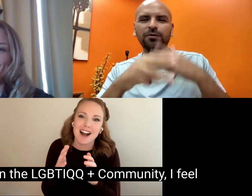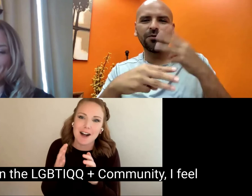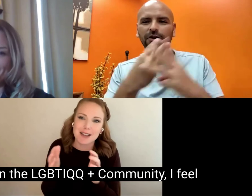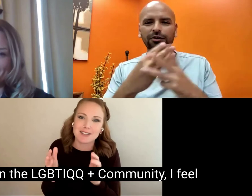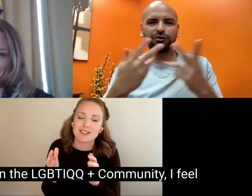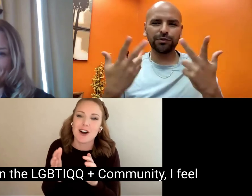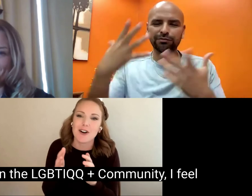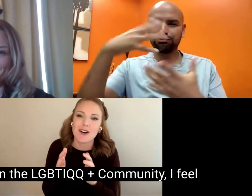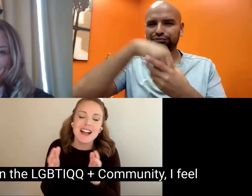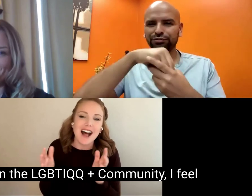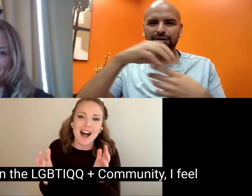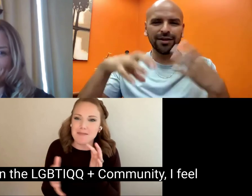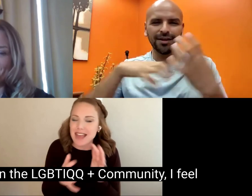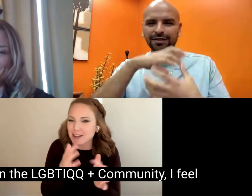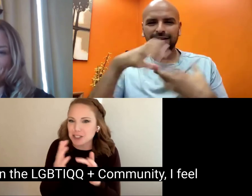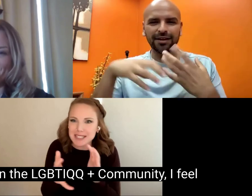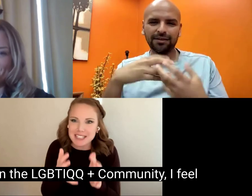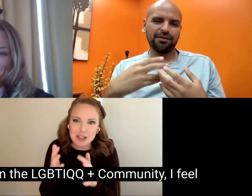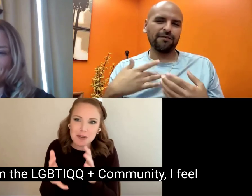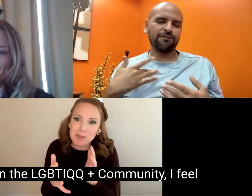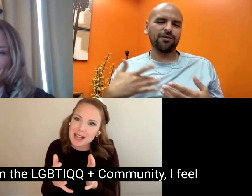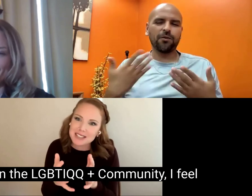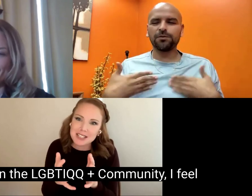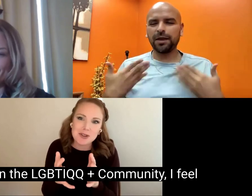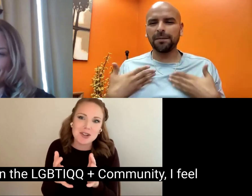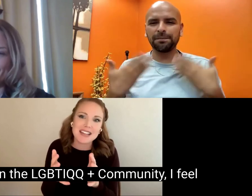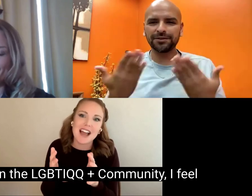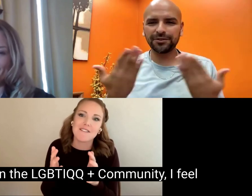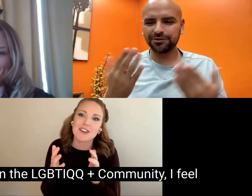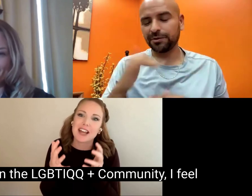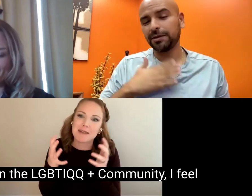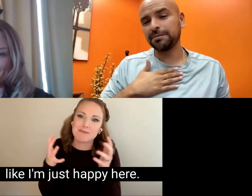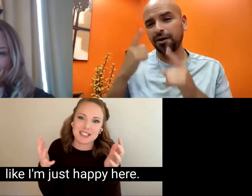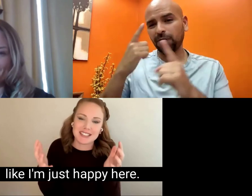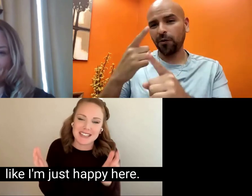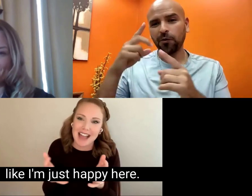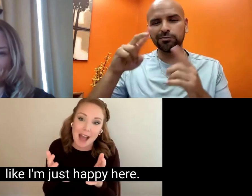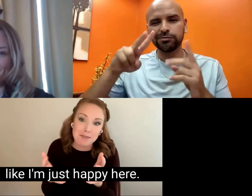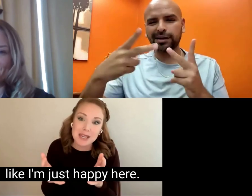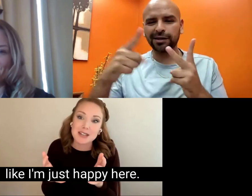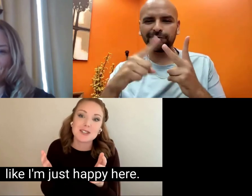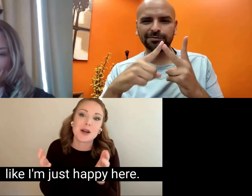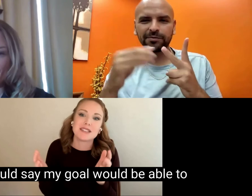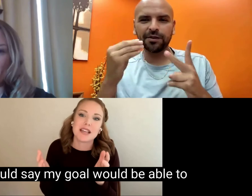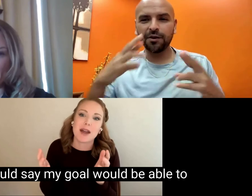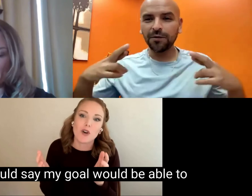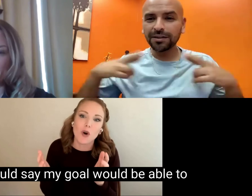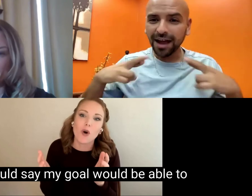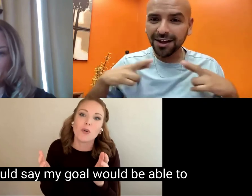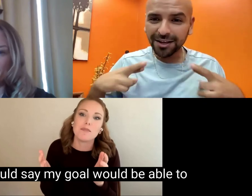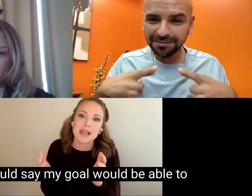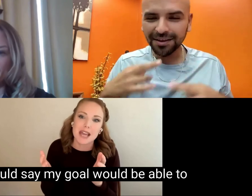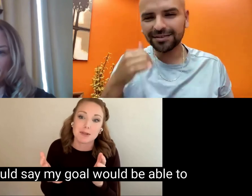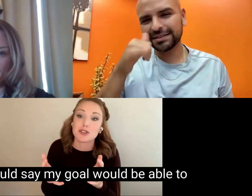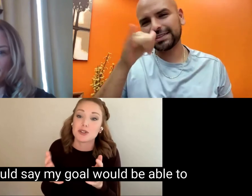And so on the lgbtq + Community, I feel like I'm just happy here. So I would say my goal would be able to